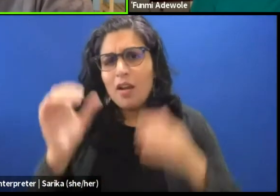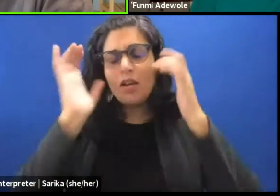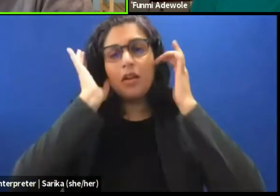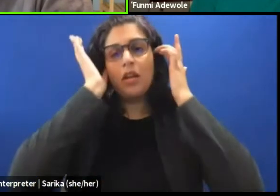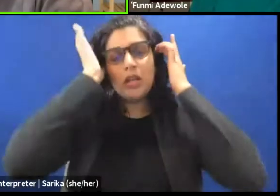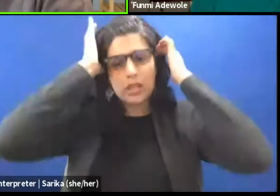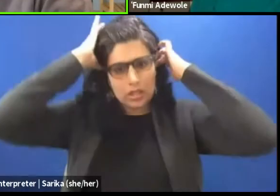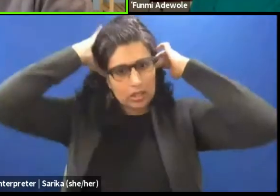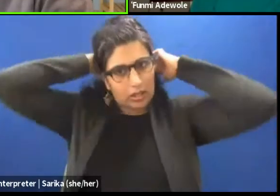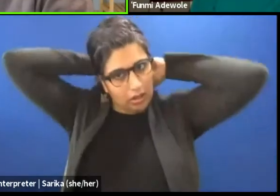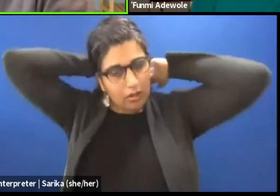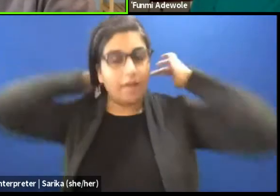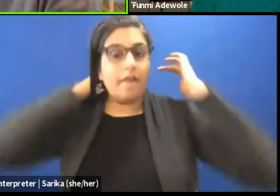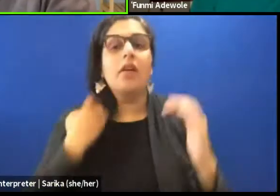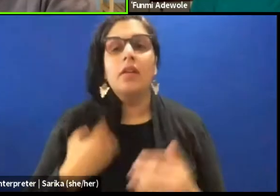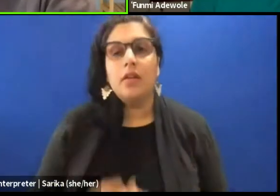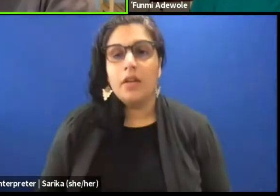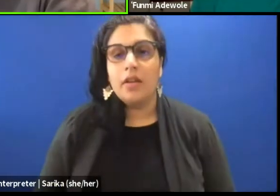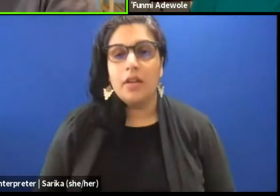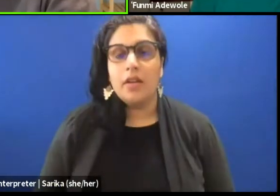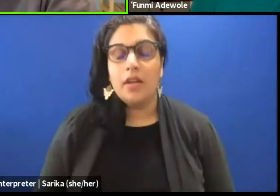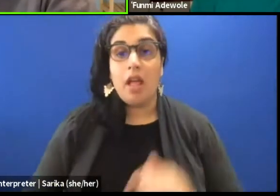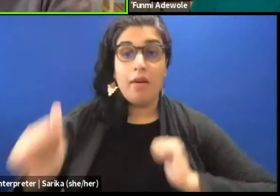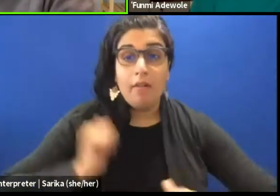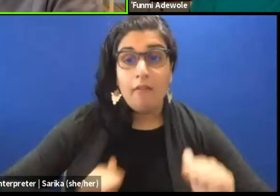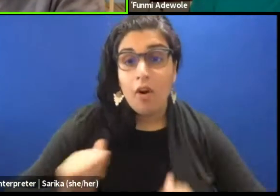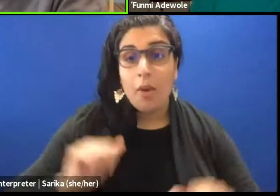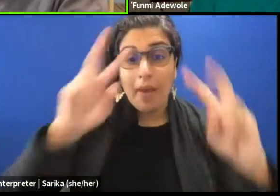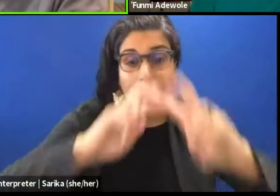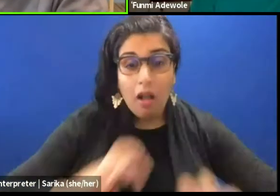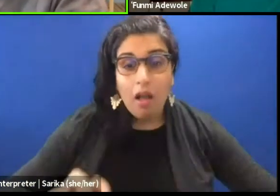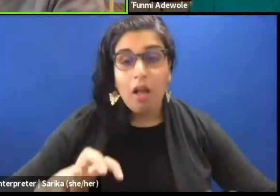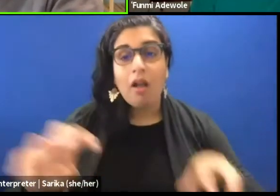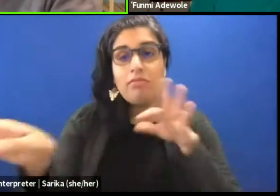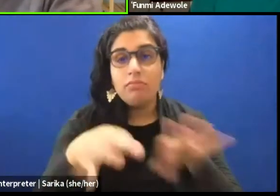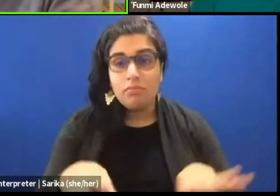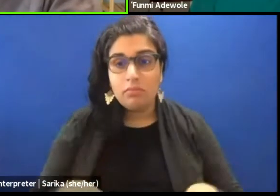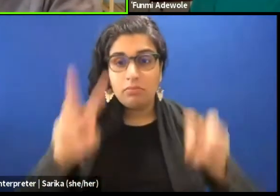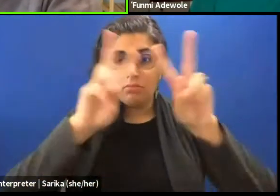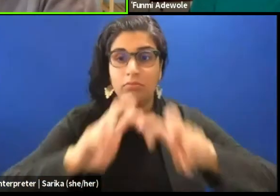is it in terms of the performance, analysis, descriptive analysis, obviously for those